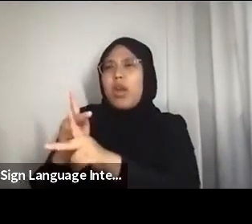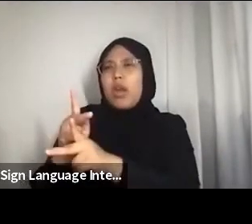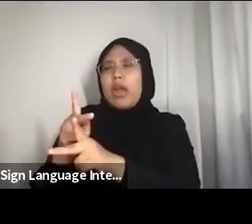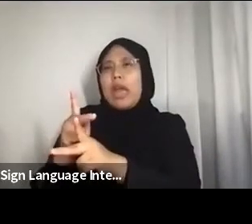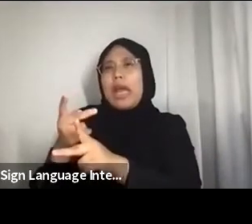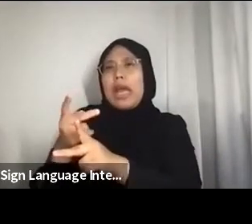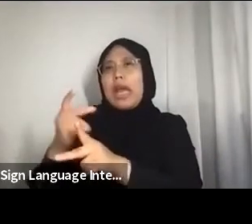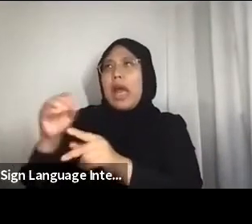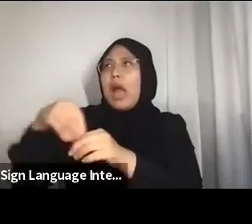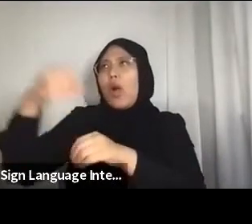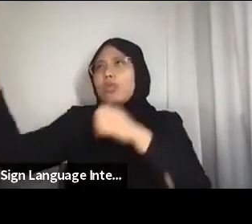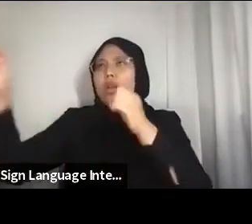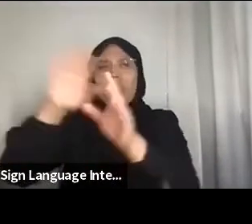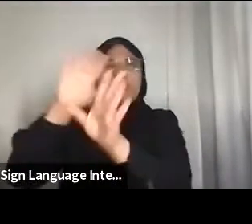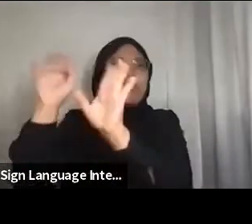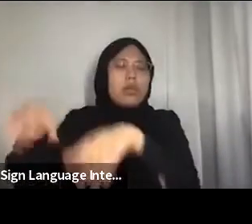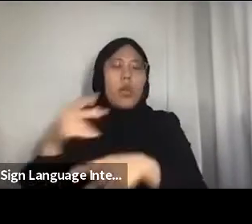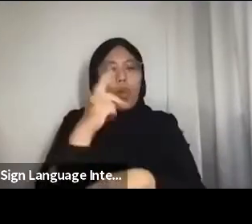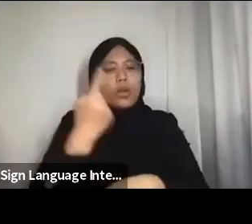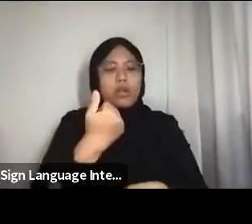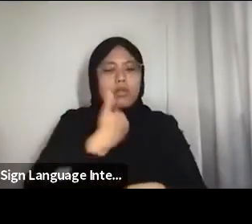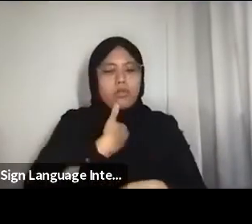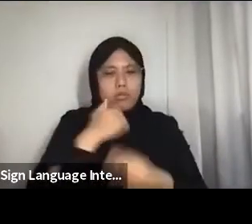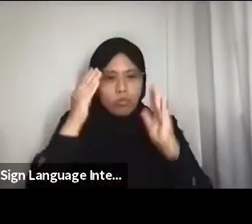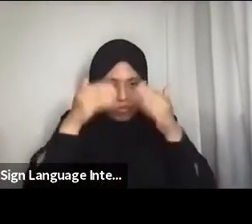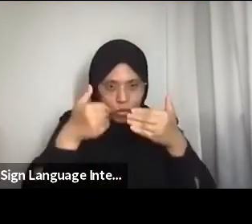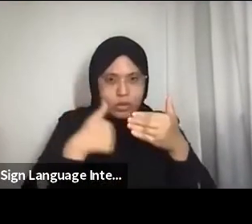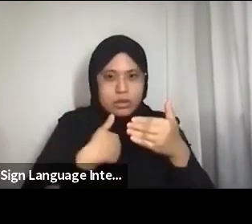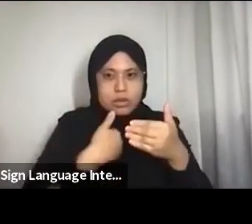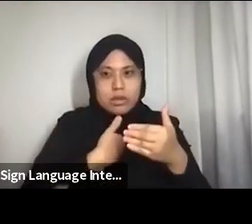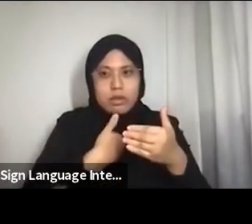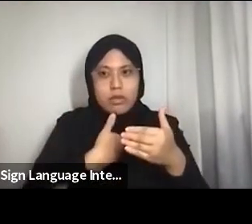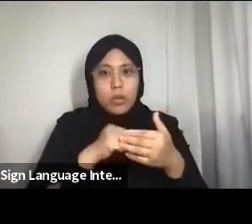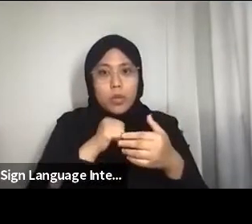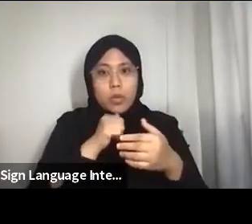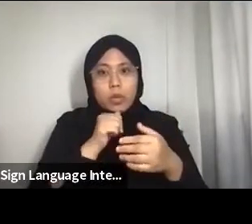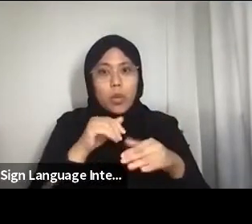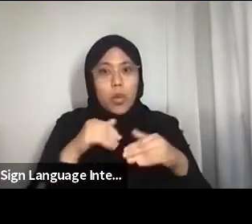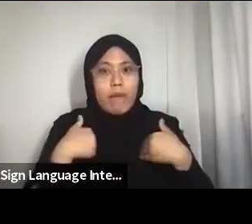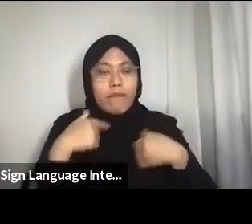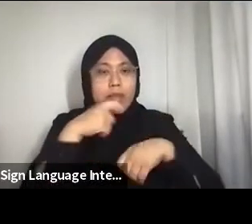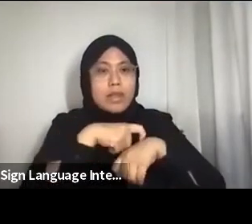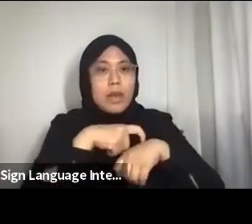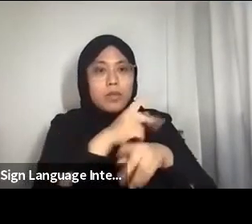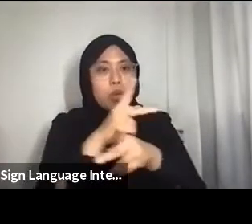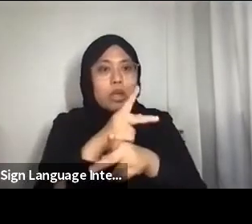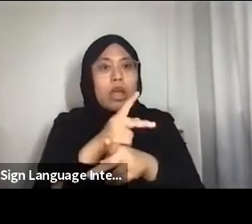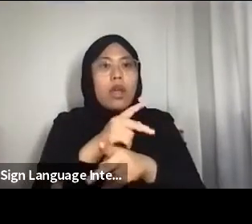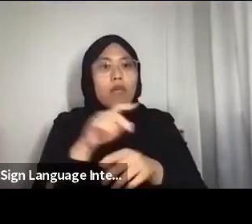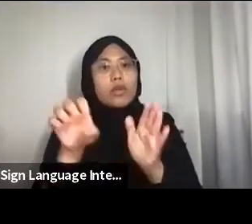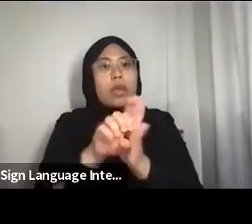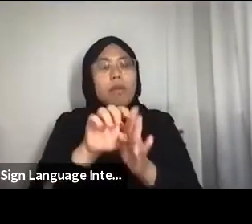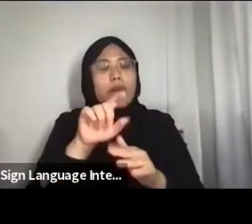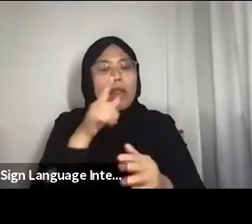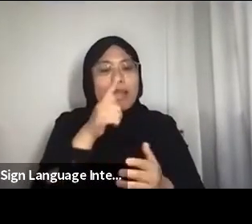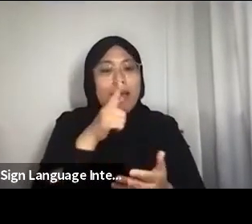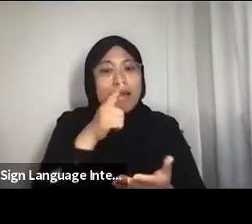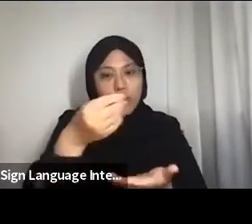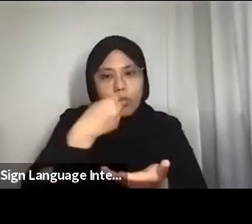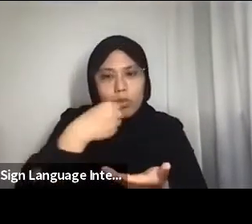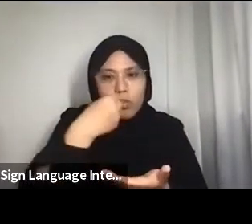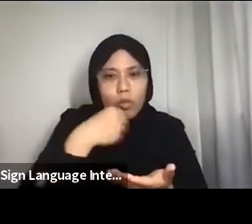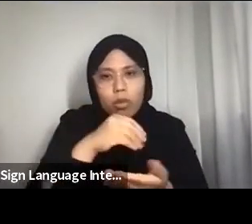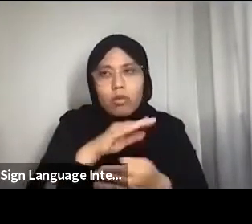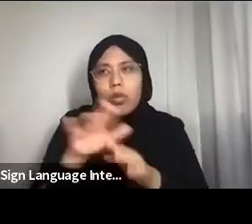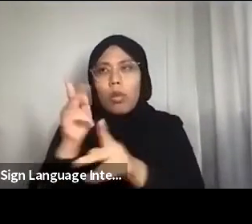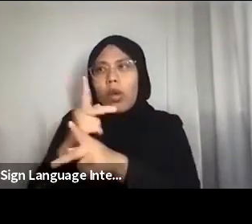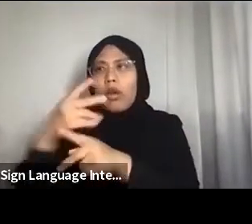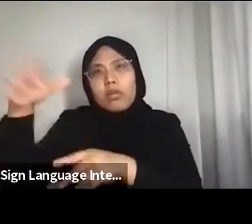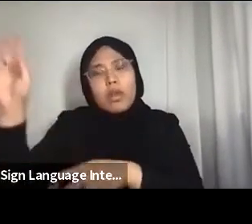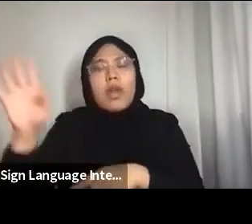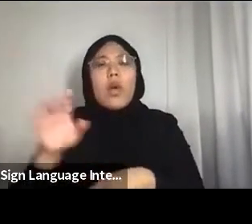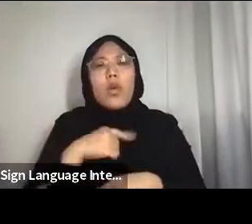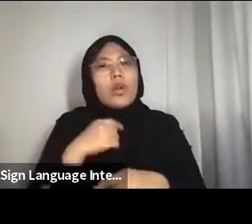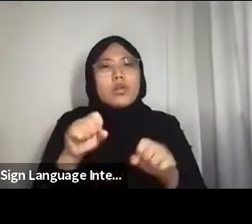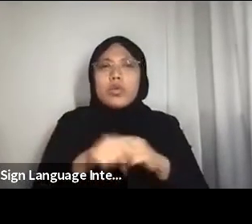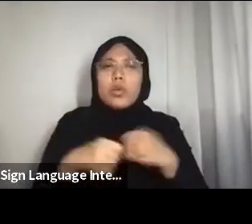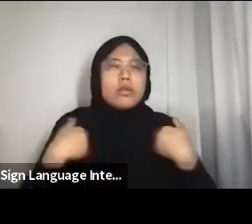We don’t even have time to care about what we’re eating for lunch, because we’re just so exhausted, we’re tired.